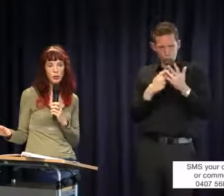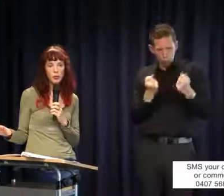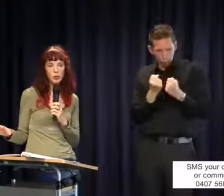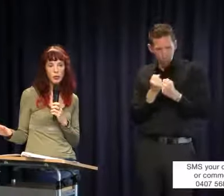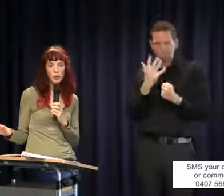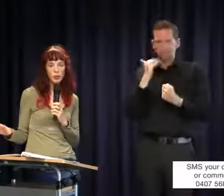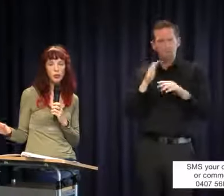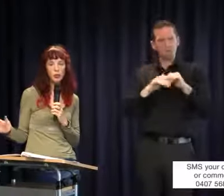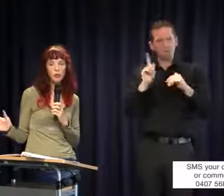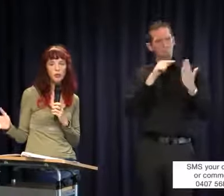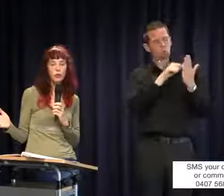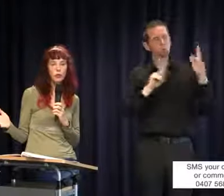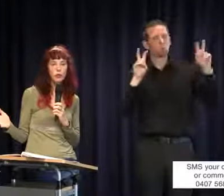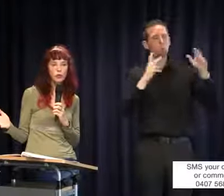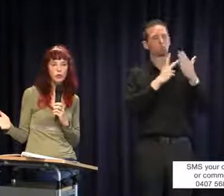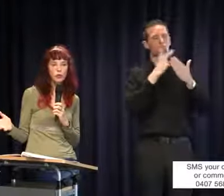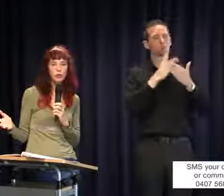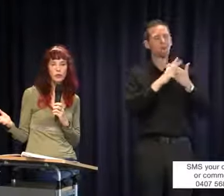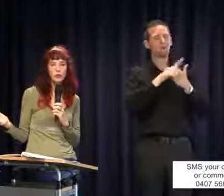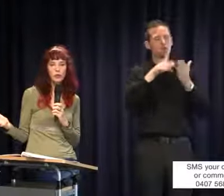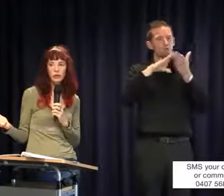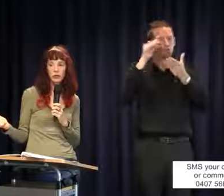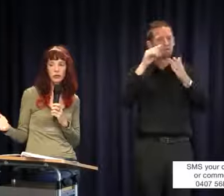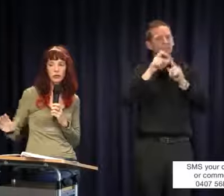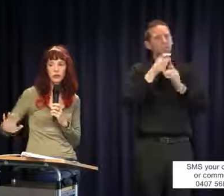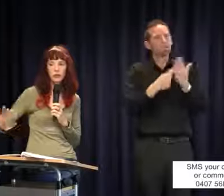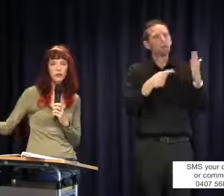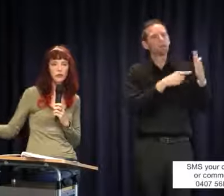with disabilities, which is under review because of year after year of complaints, but it doesn't